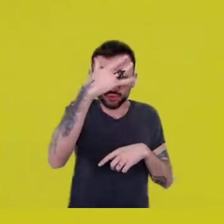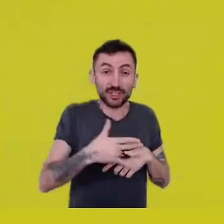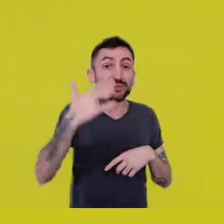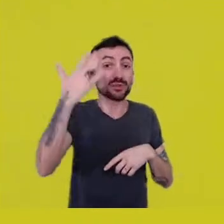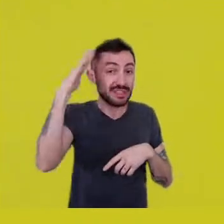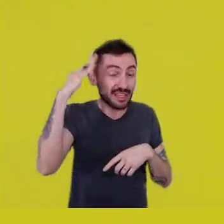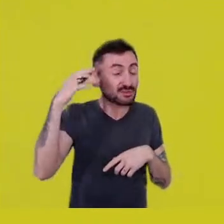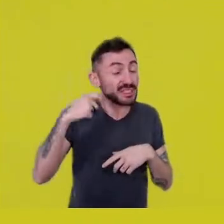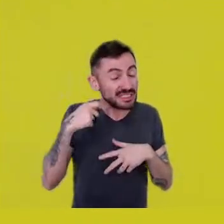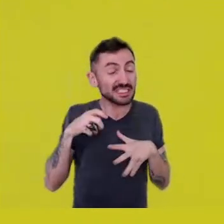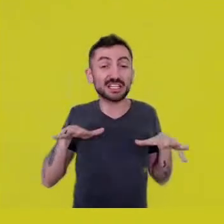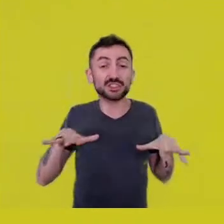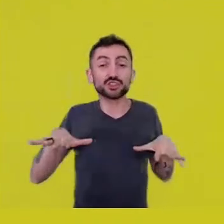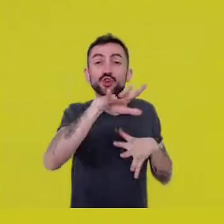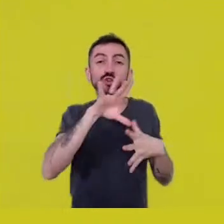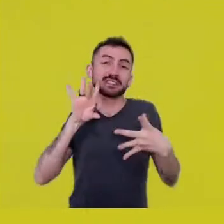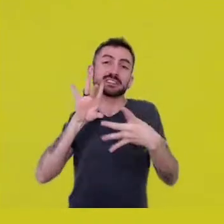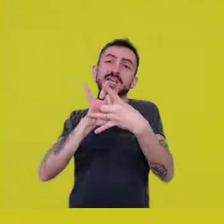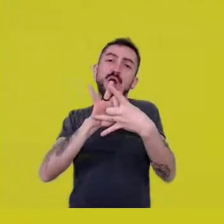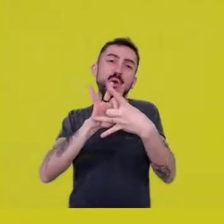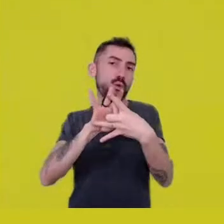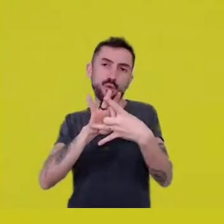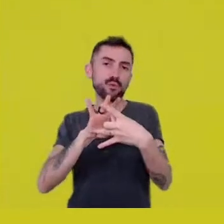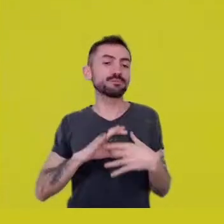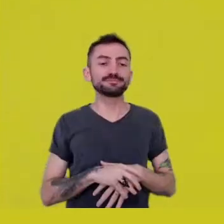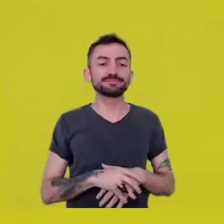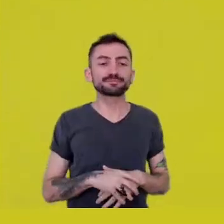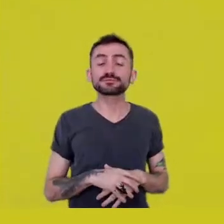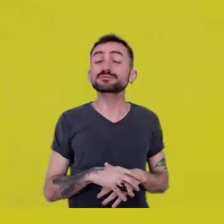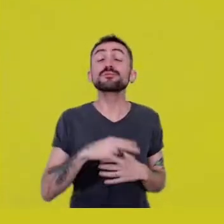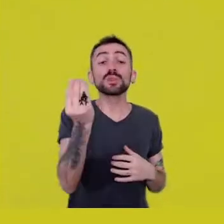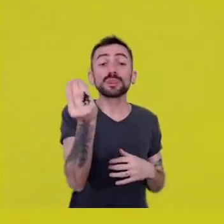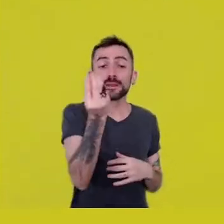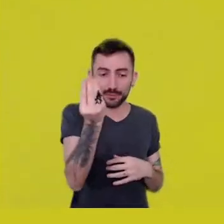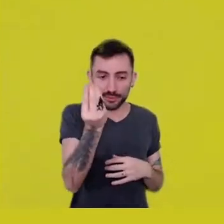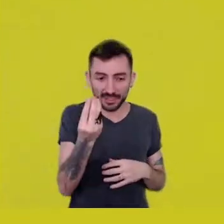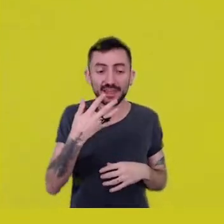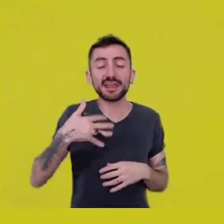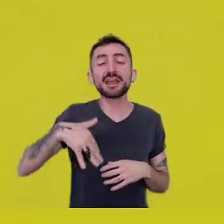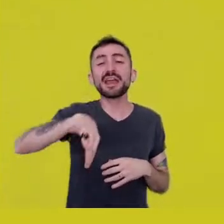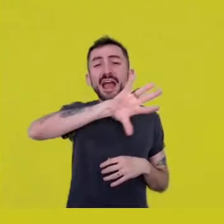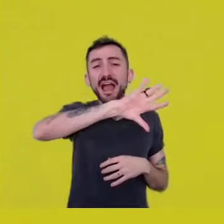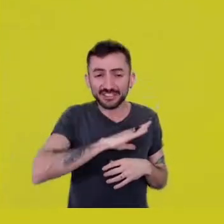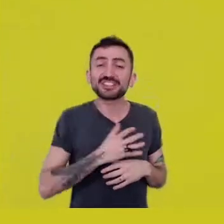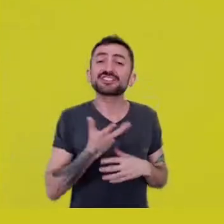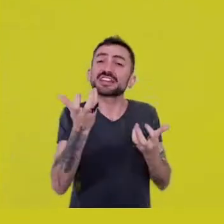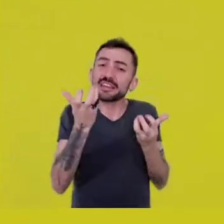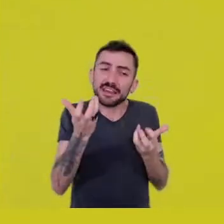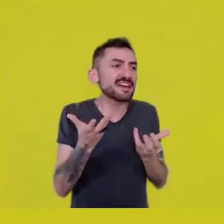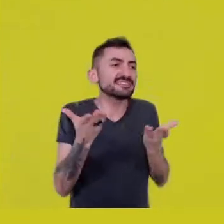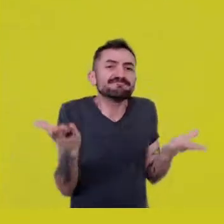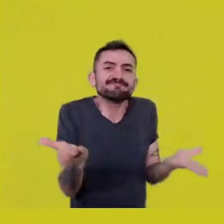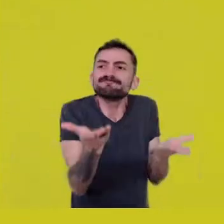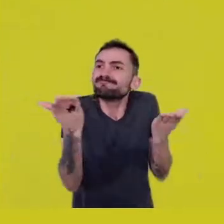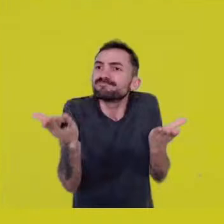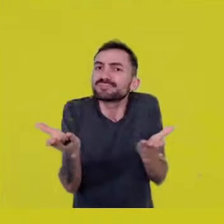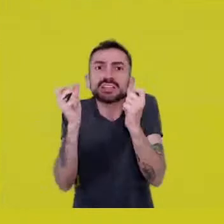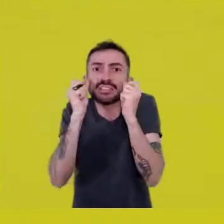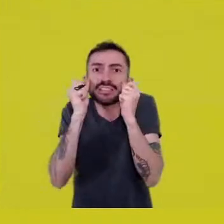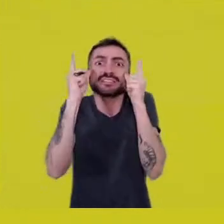because we insisted so much in helping people awaken to citizen commitment,